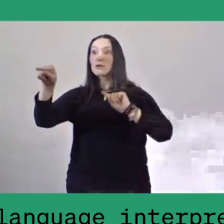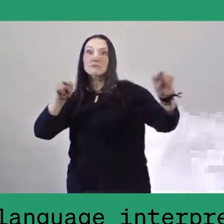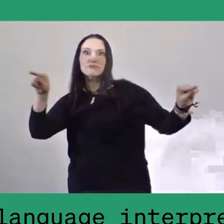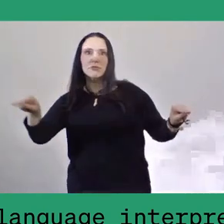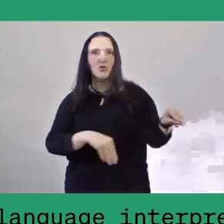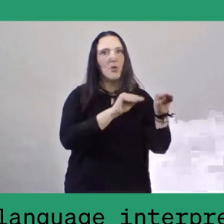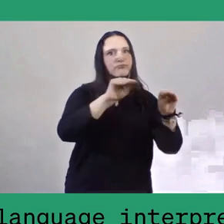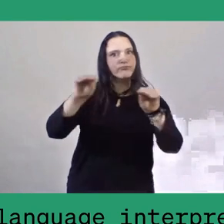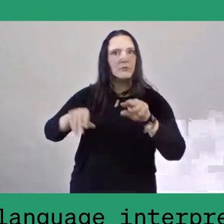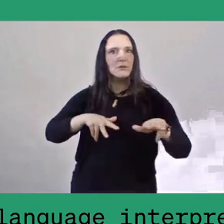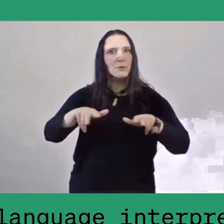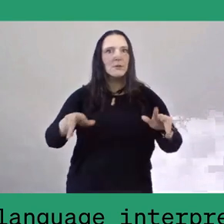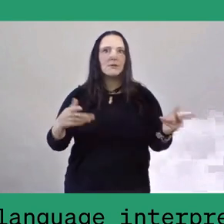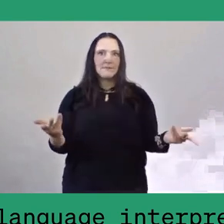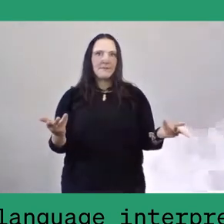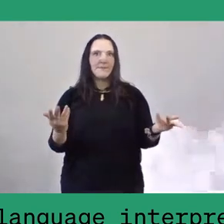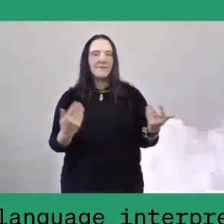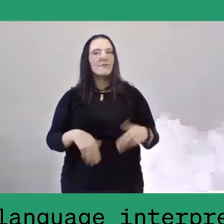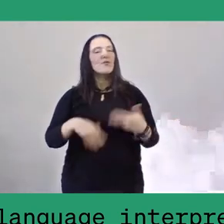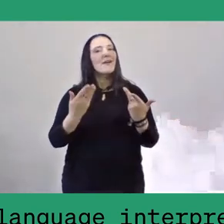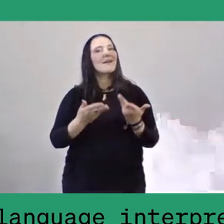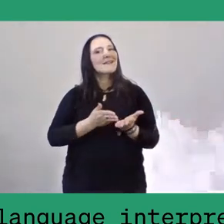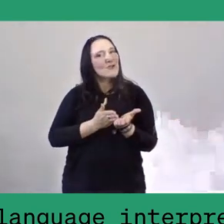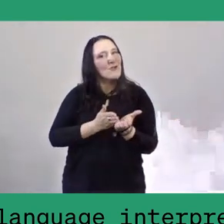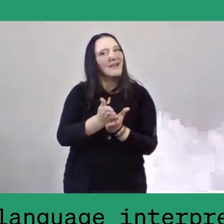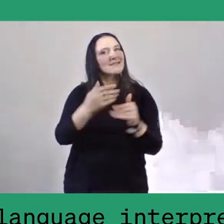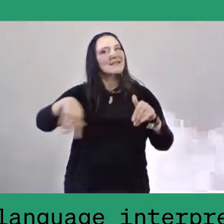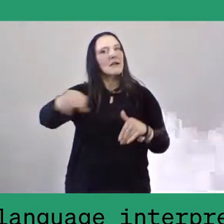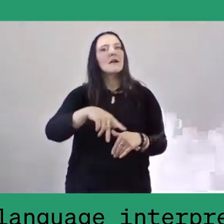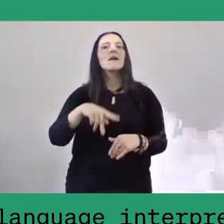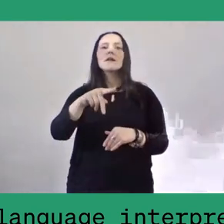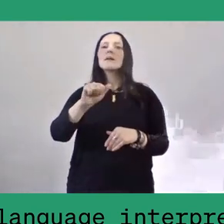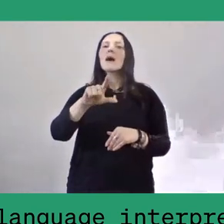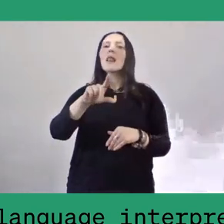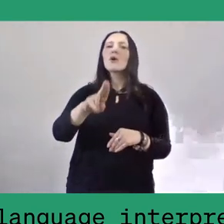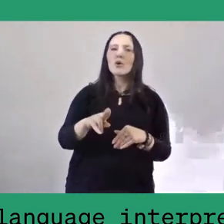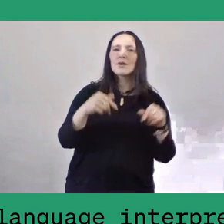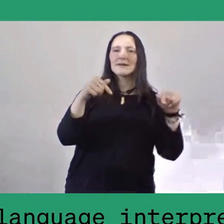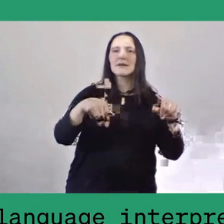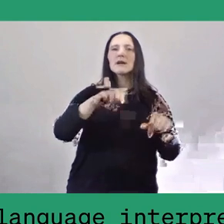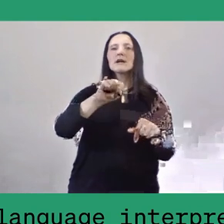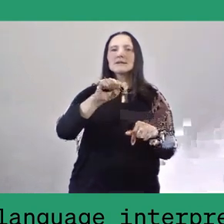and advocated for the denied rights of indigenous people in Palu, Central Sulawesi.